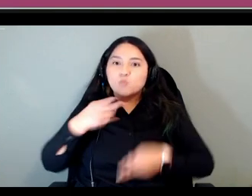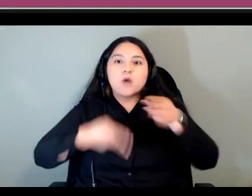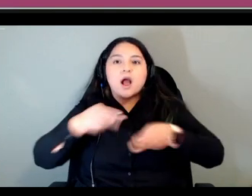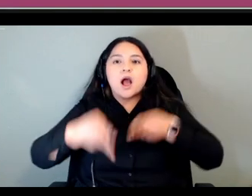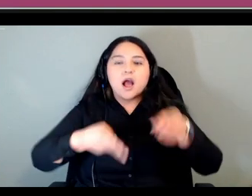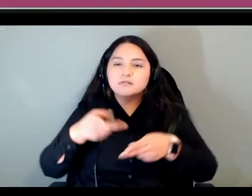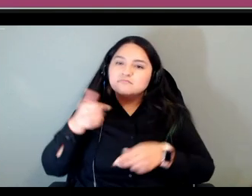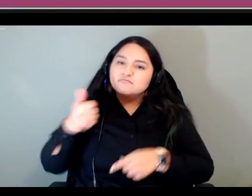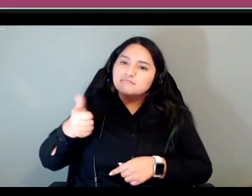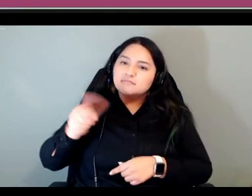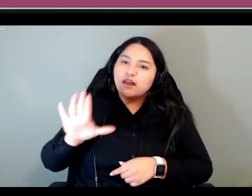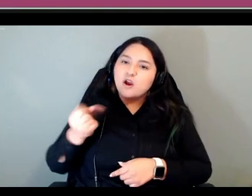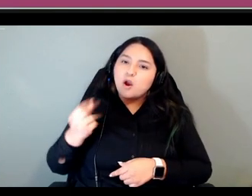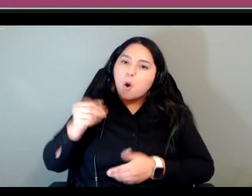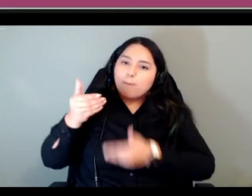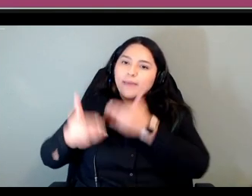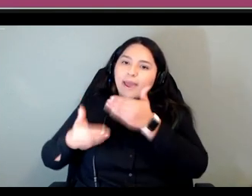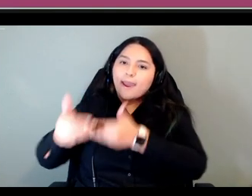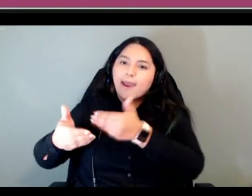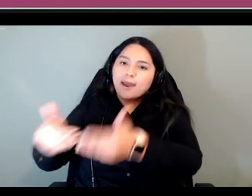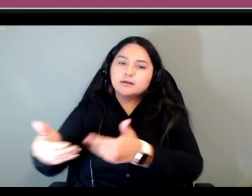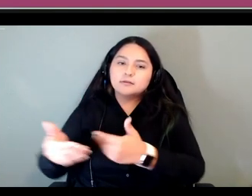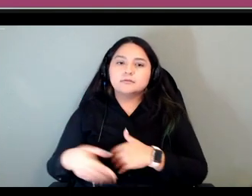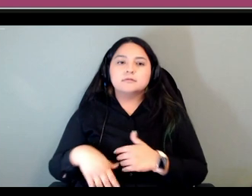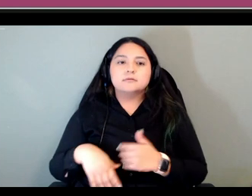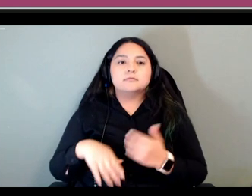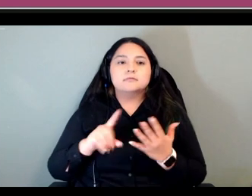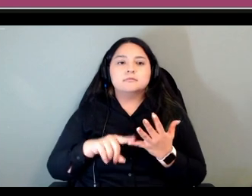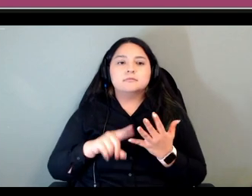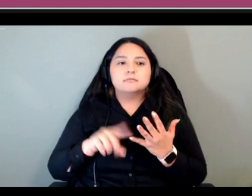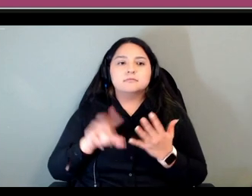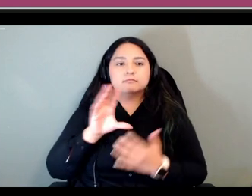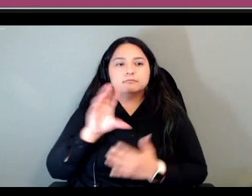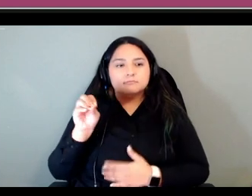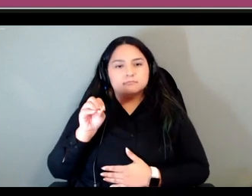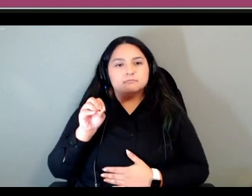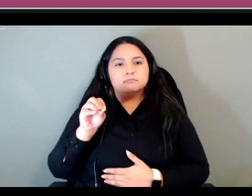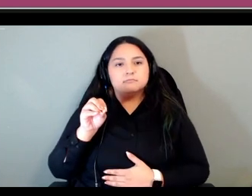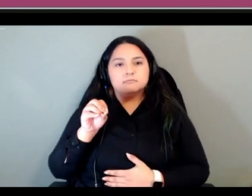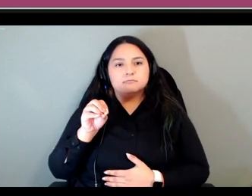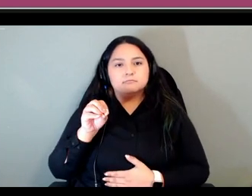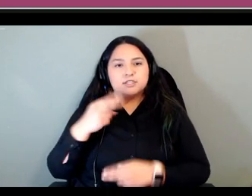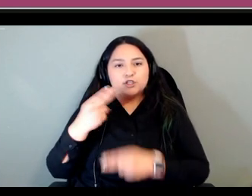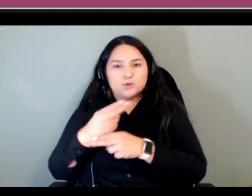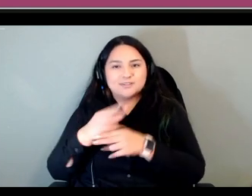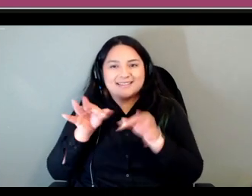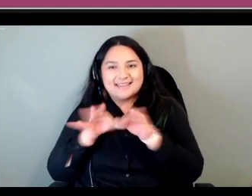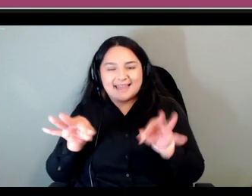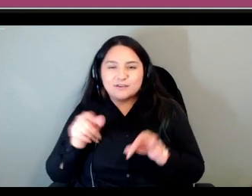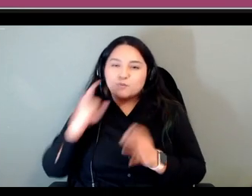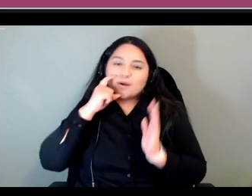feel like being able to recognize the fewer language the words that the foreign language speaker is using